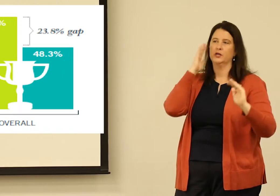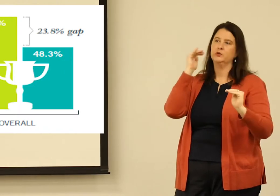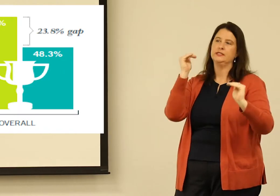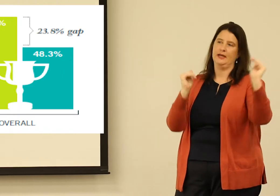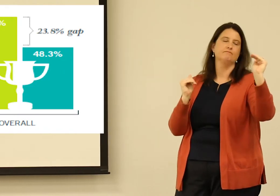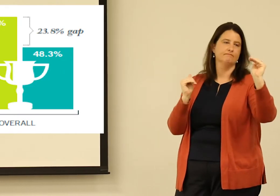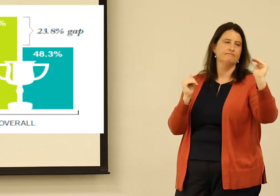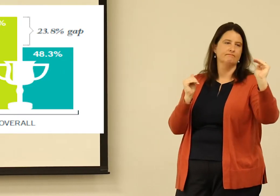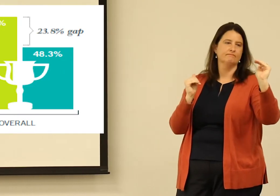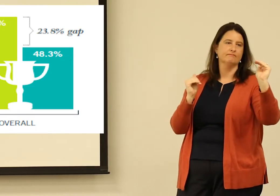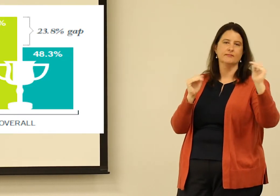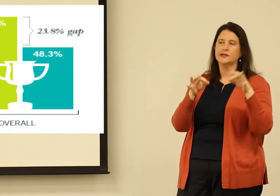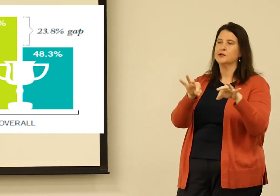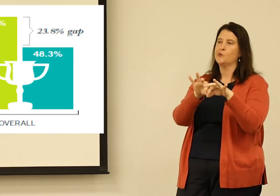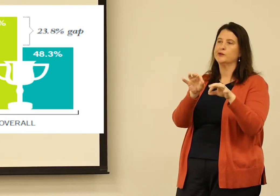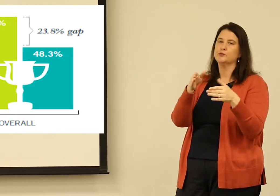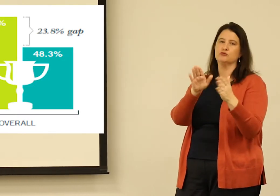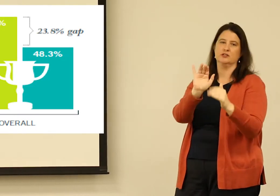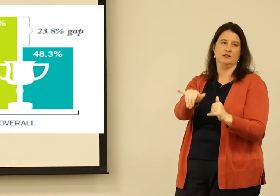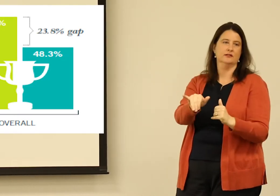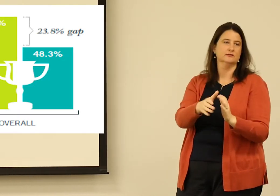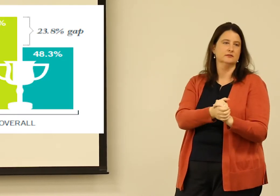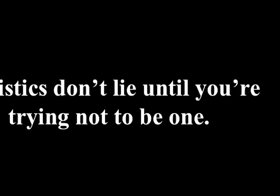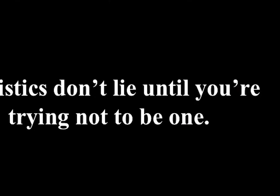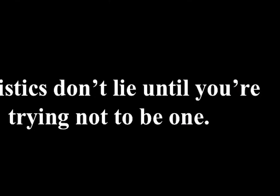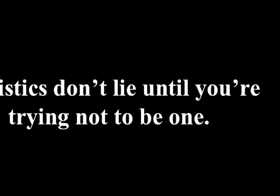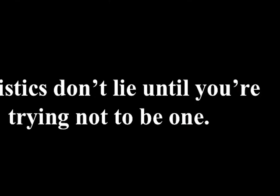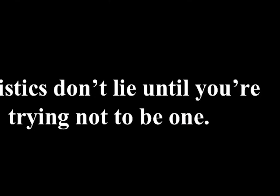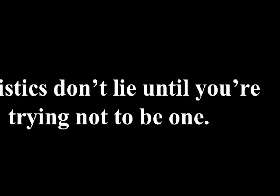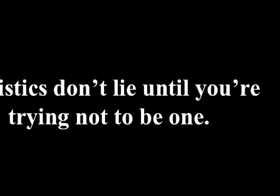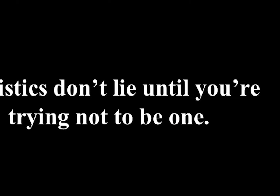But we know there's an employment gap. And it's important to address that gap.